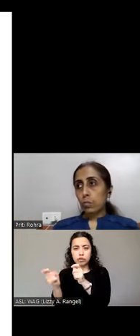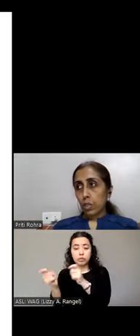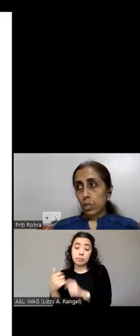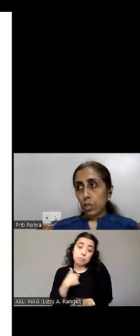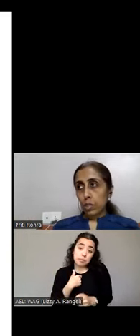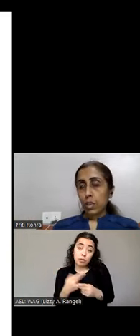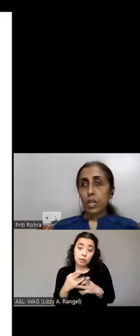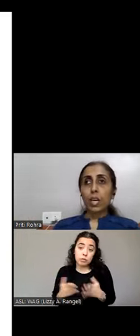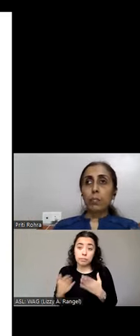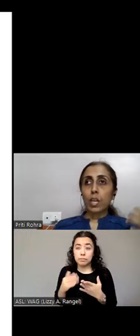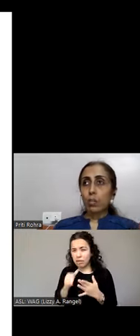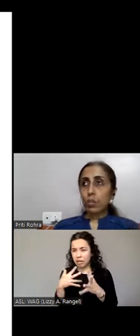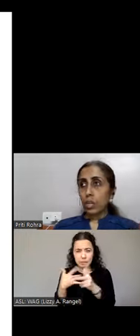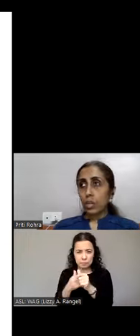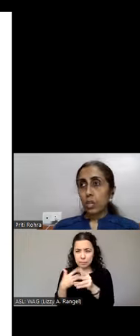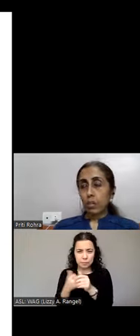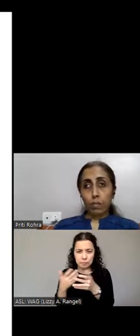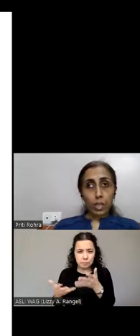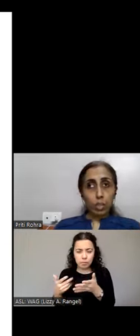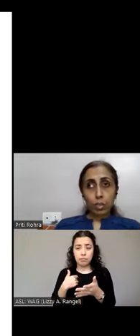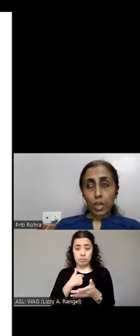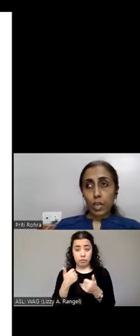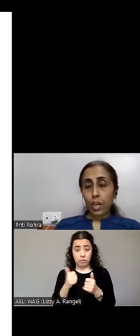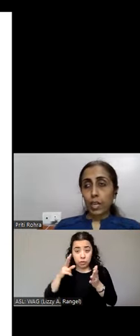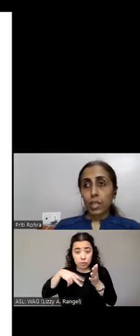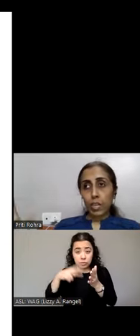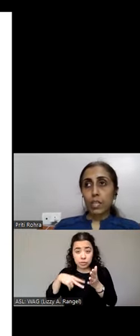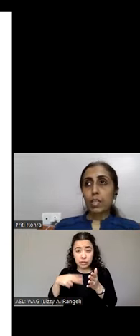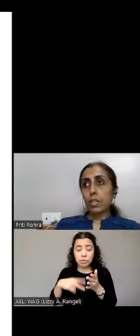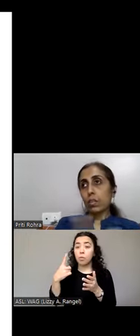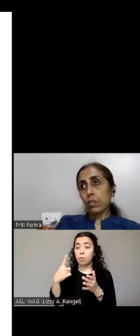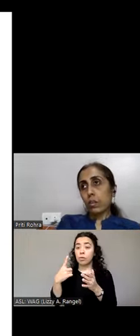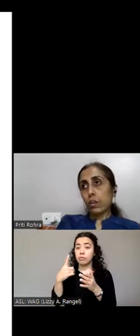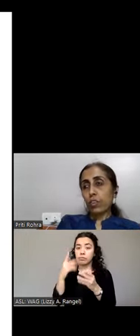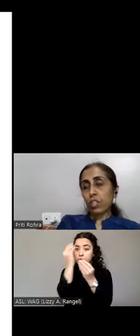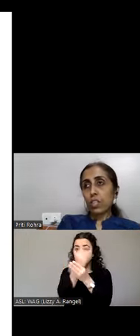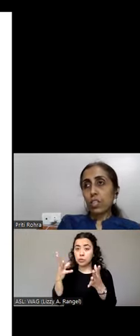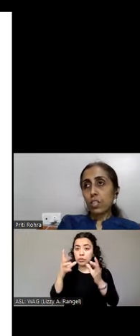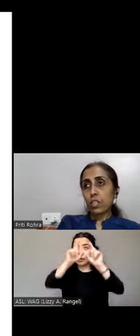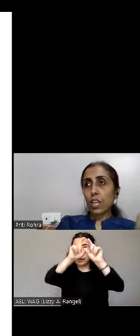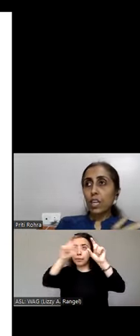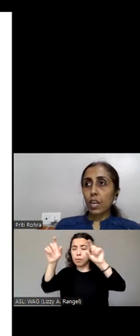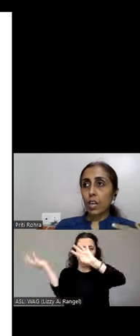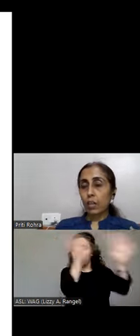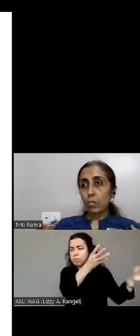with it. I'm trying to read one news headline and all of a sudden the second headline comes